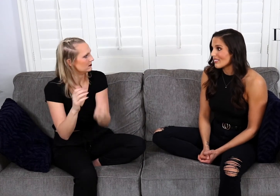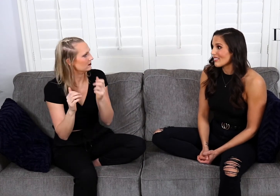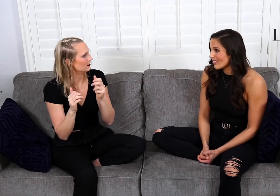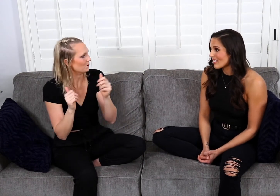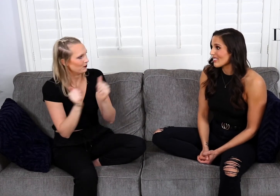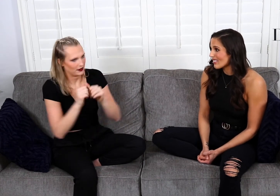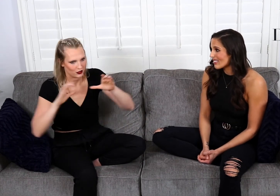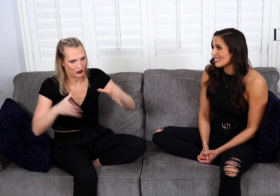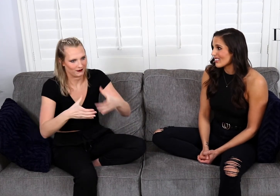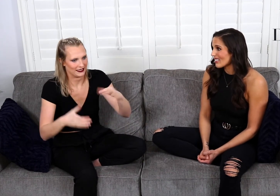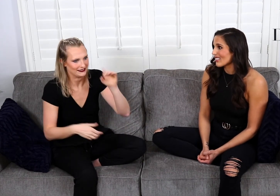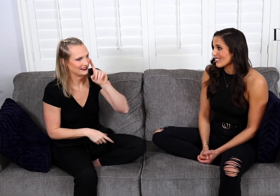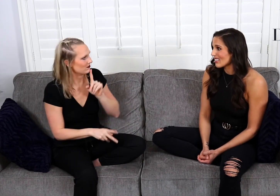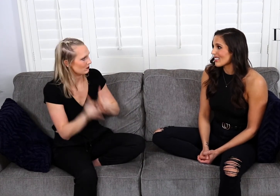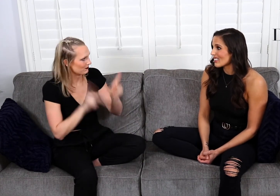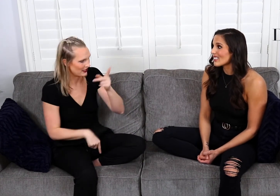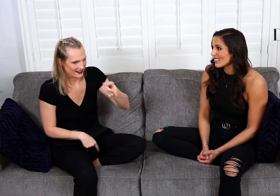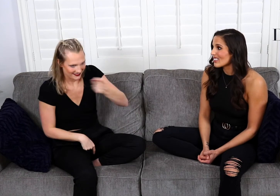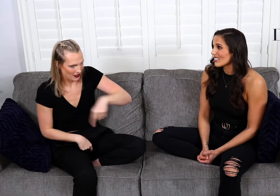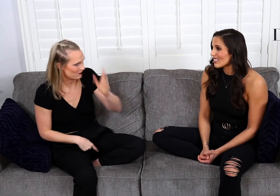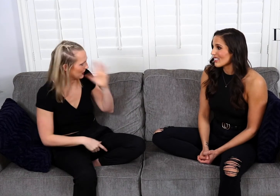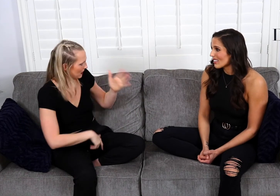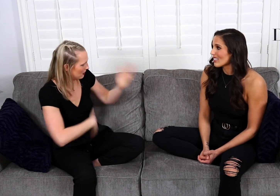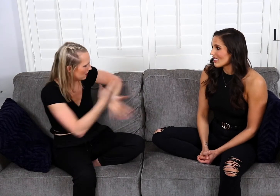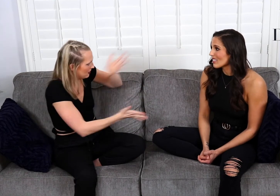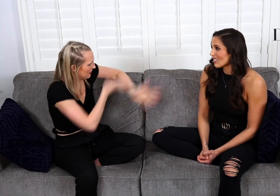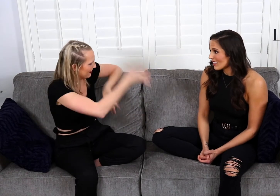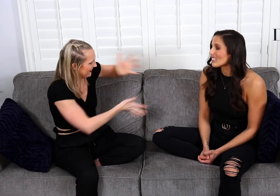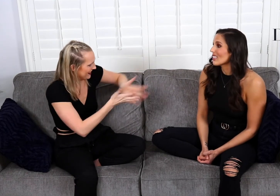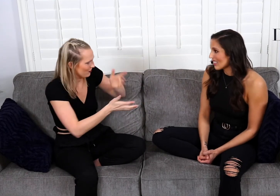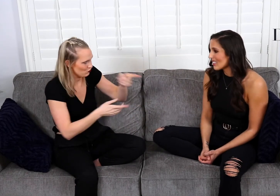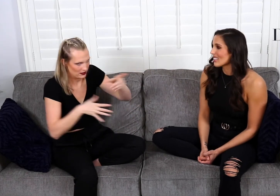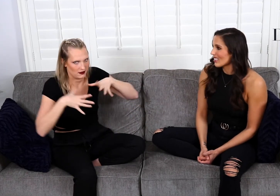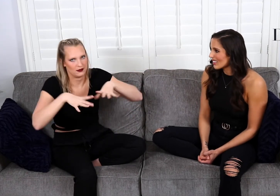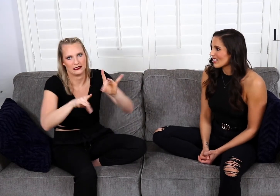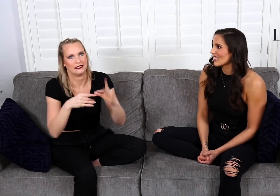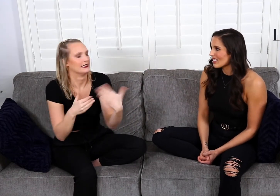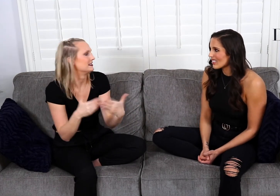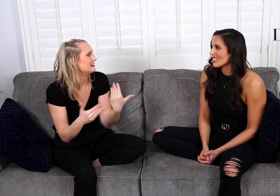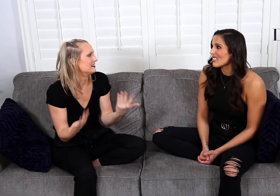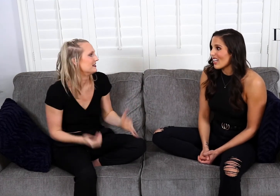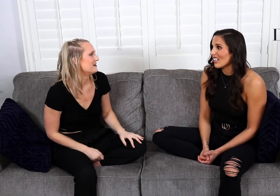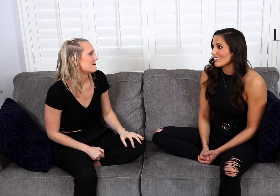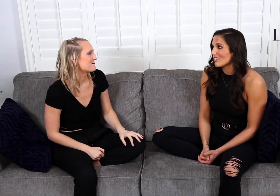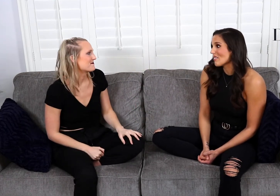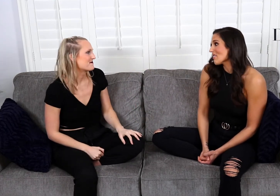dive right in with a group of Deaf people.” They will just sign with you and you'll pick it up really easily!